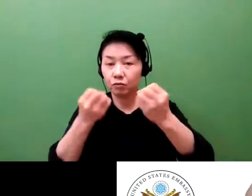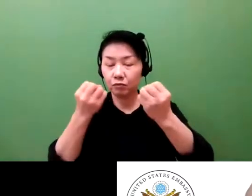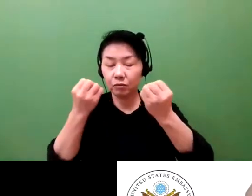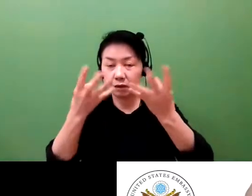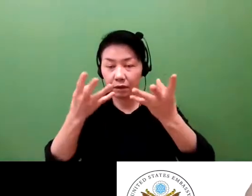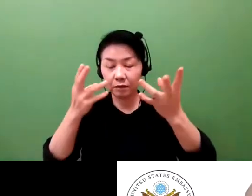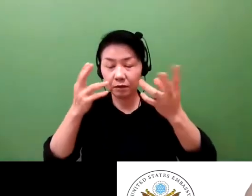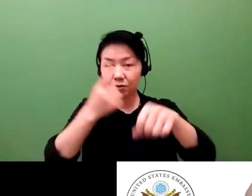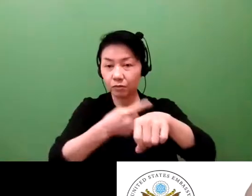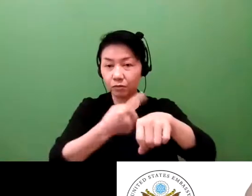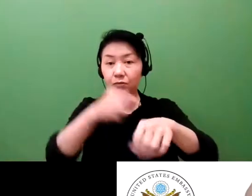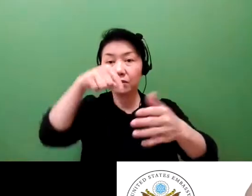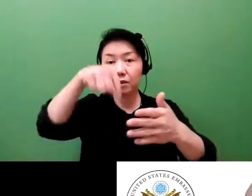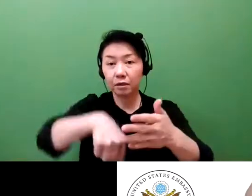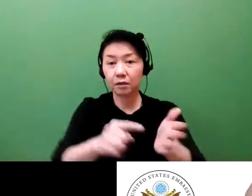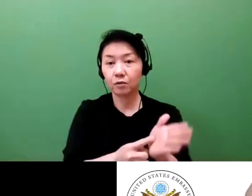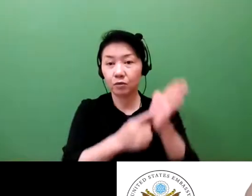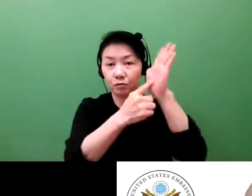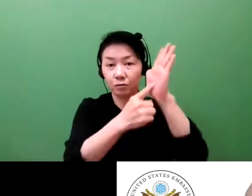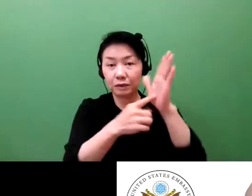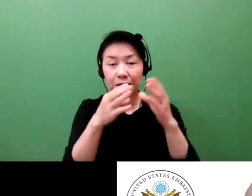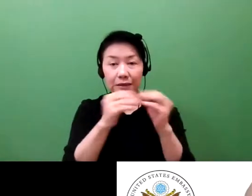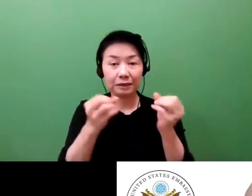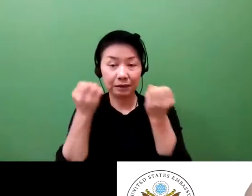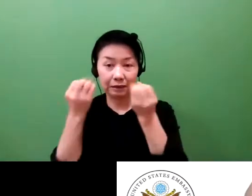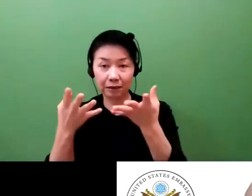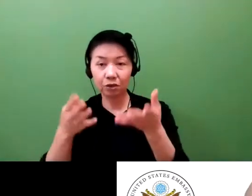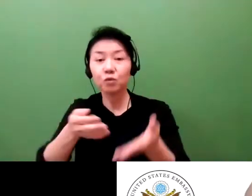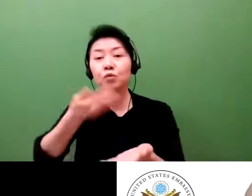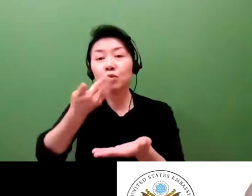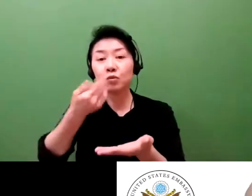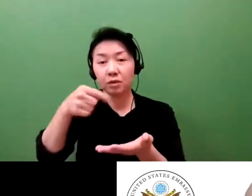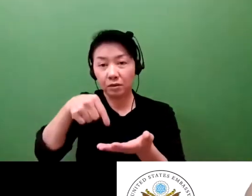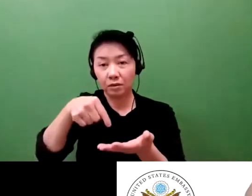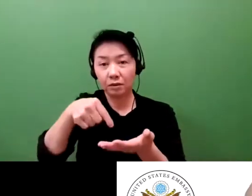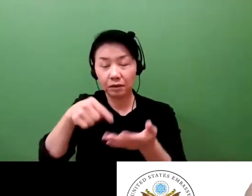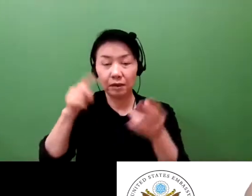The JII have announced that 100 cases, and we have vanishing foods.